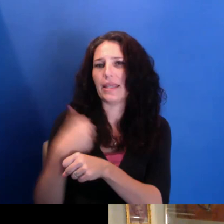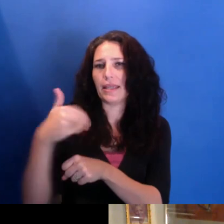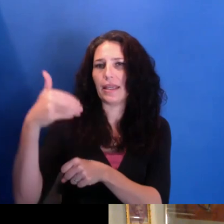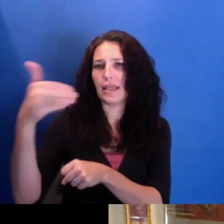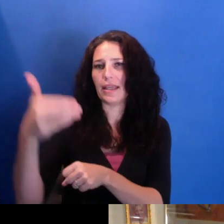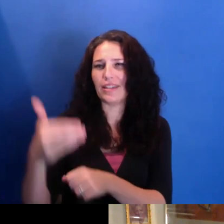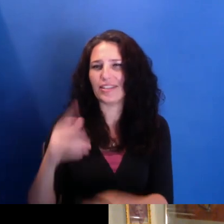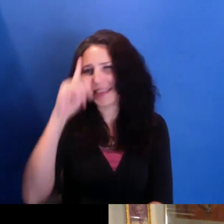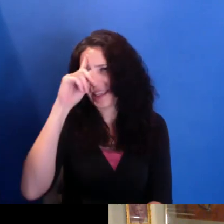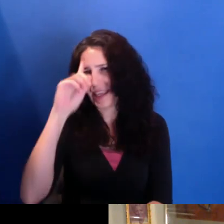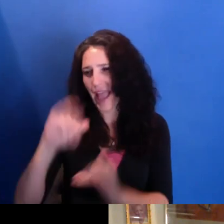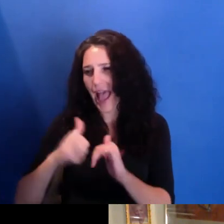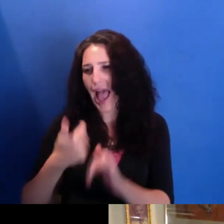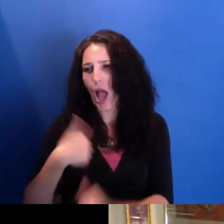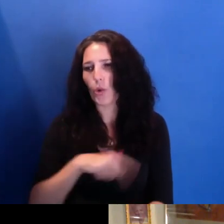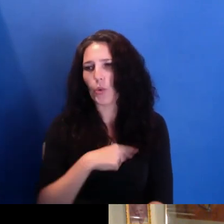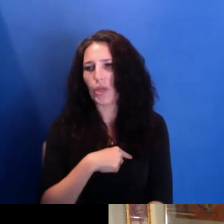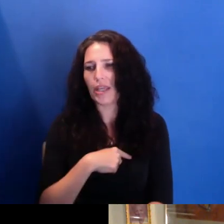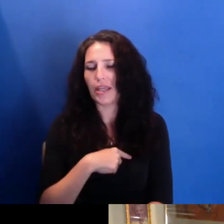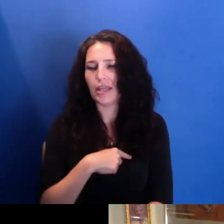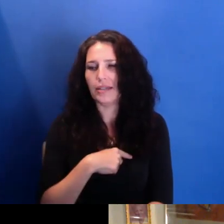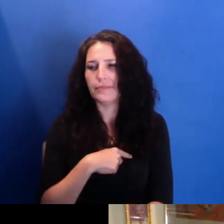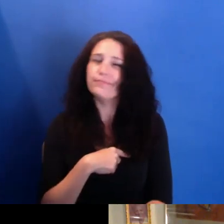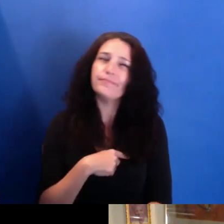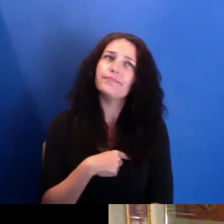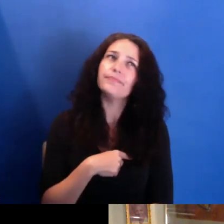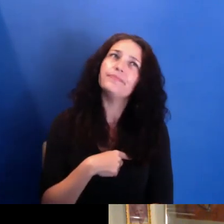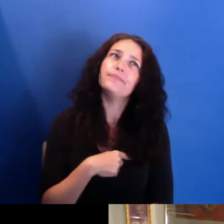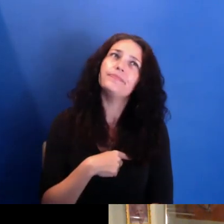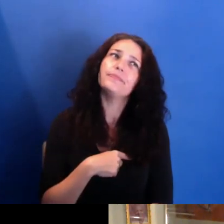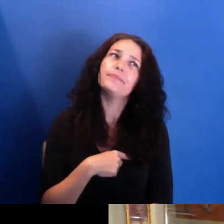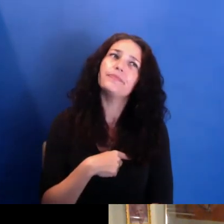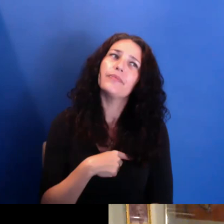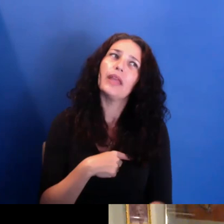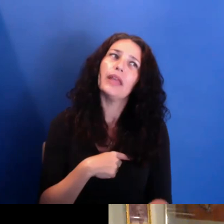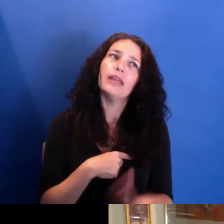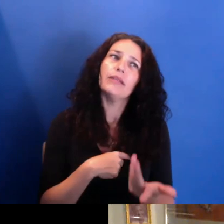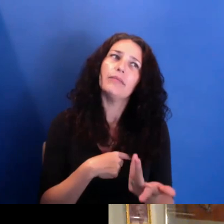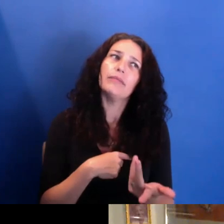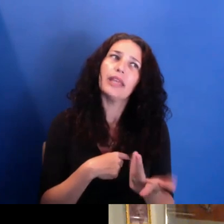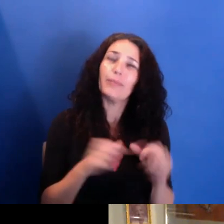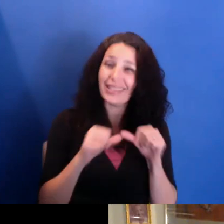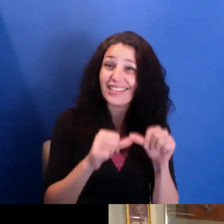how do we-- how can we build-- how can we be sustained by the community that we're serving?